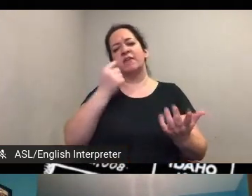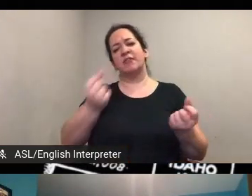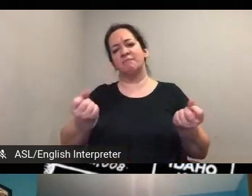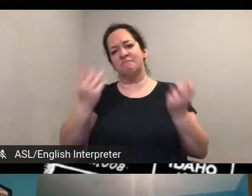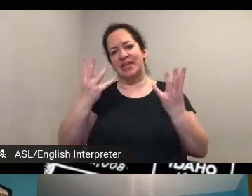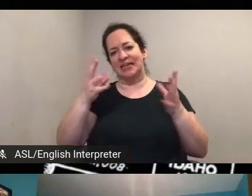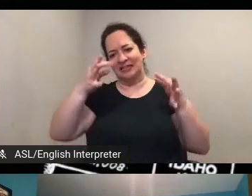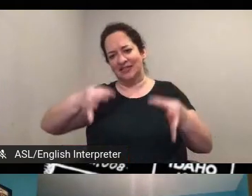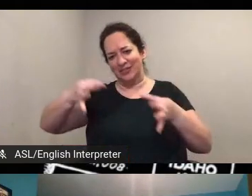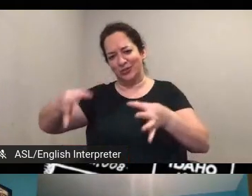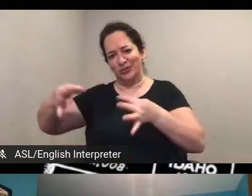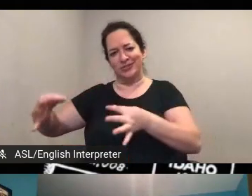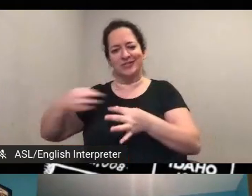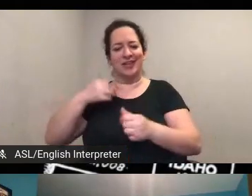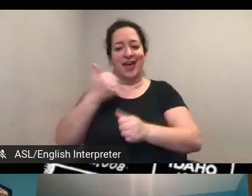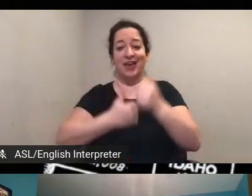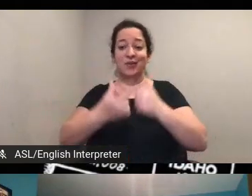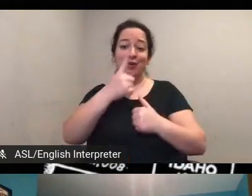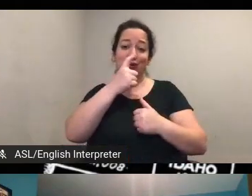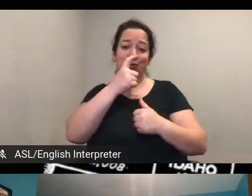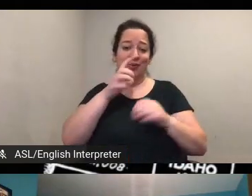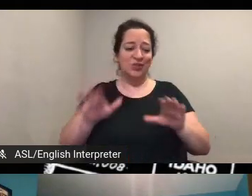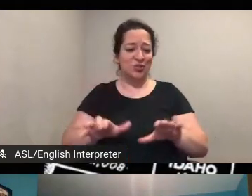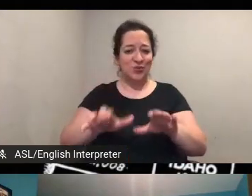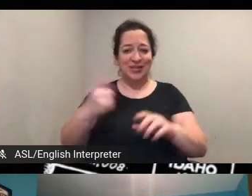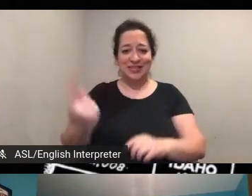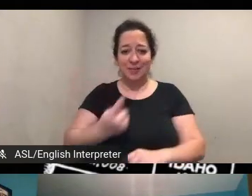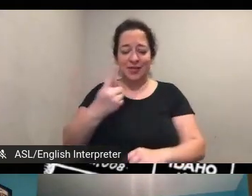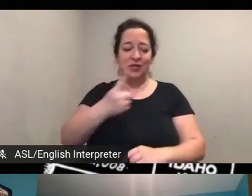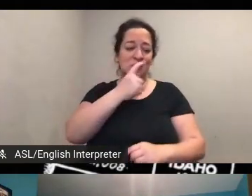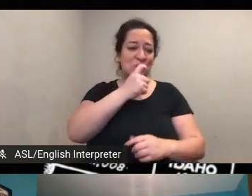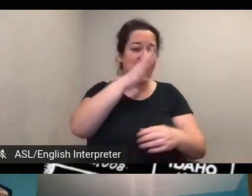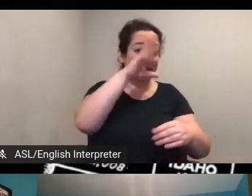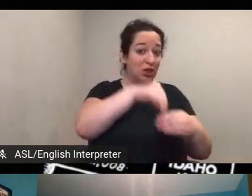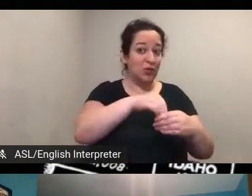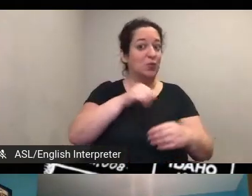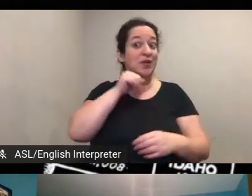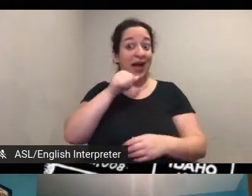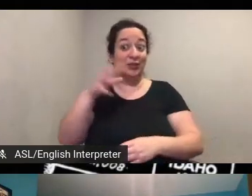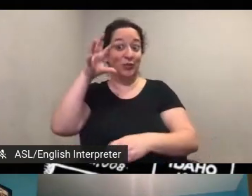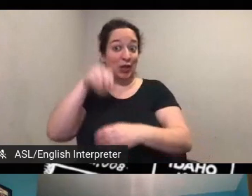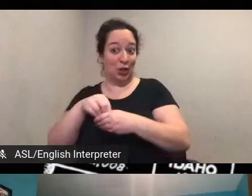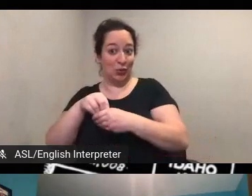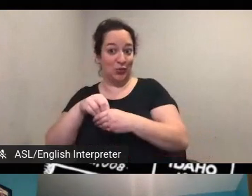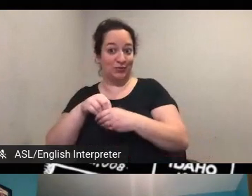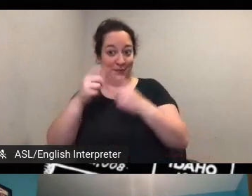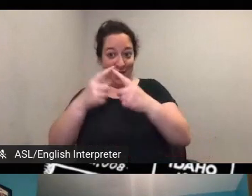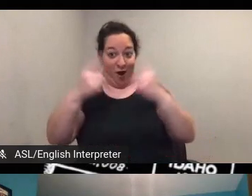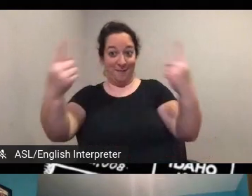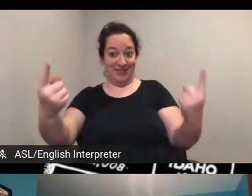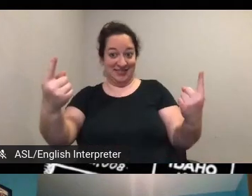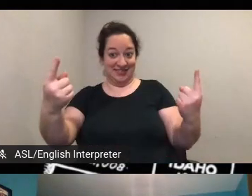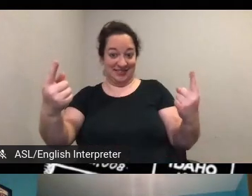doing something like this has to make is who to include and who not to include and yeah there were this formidable group